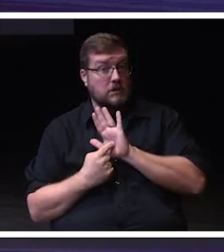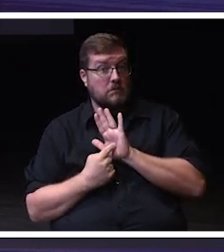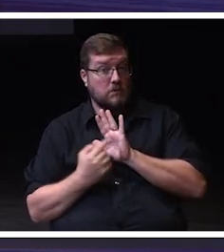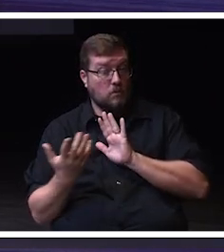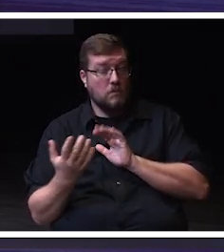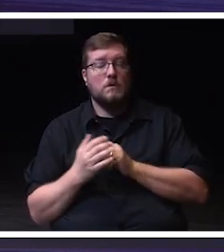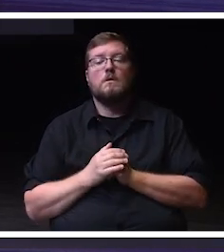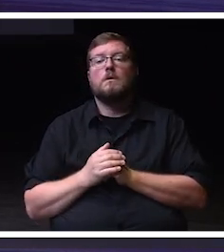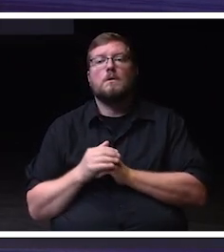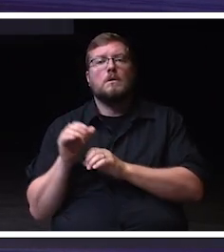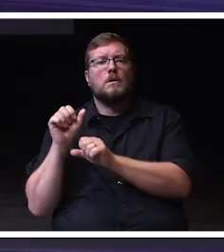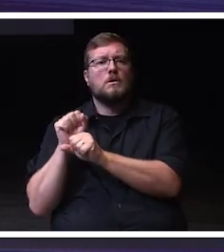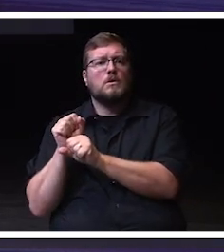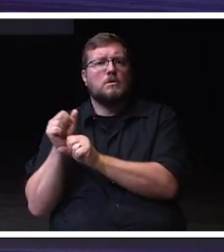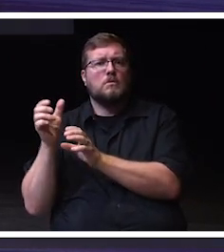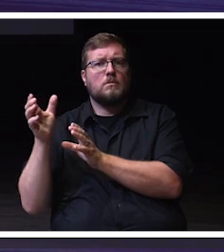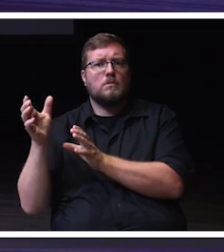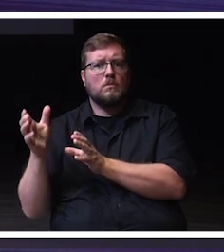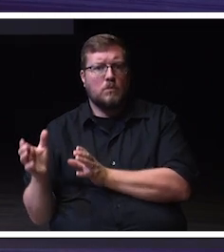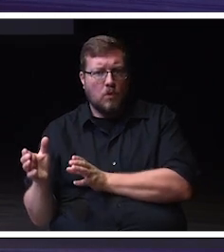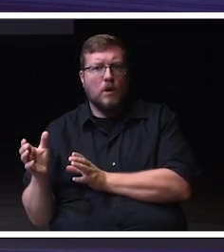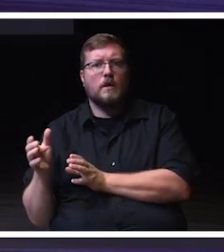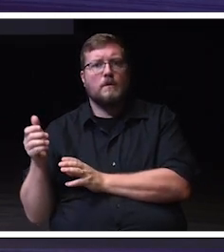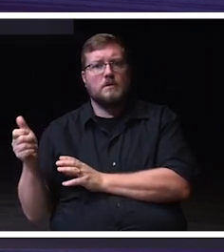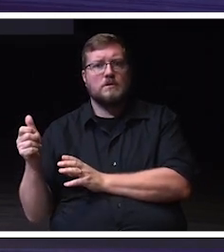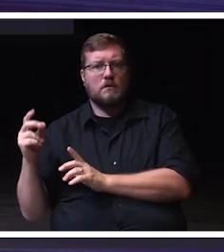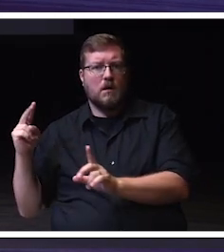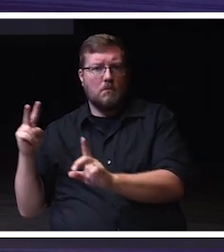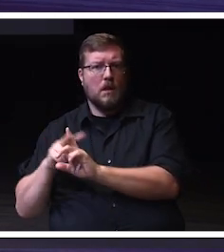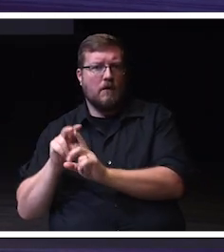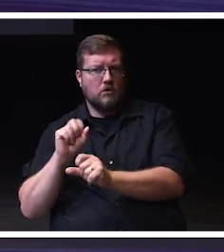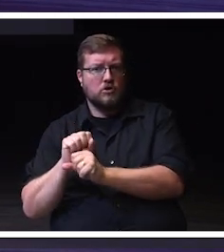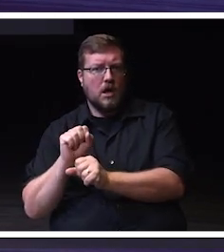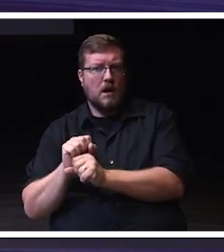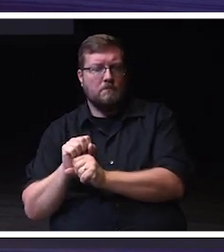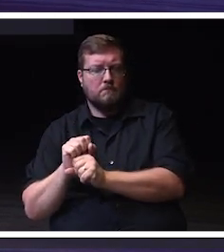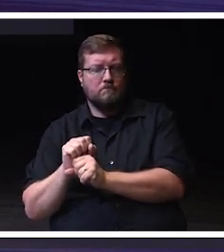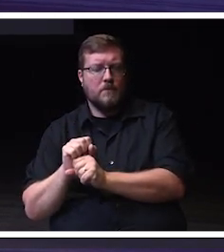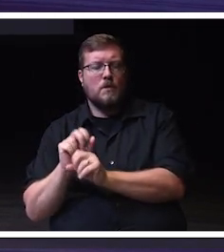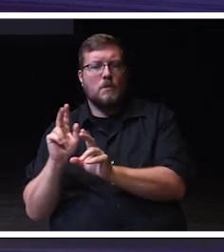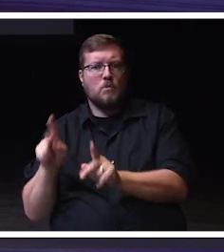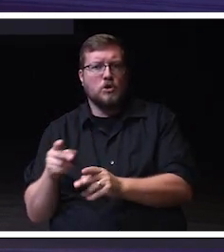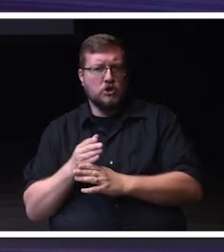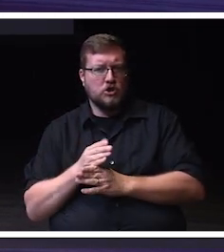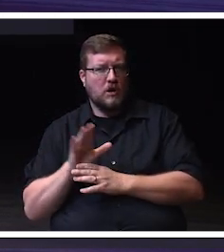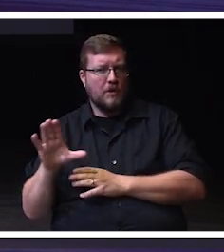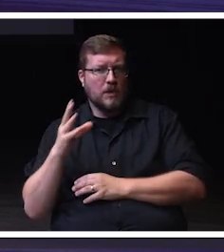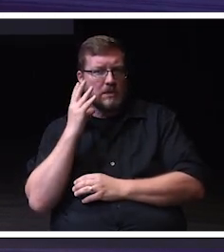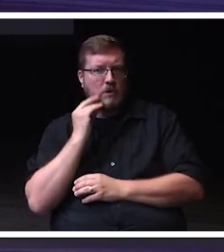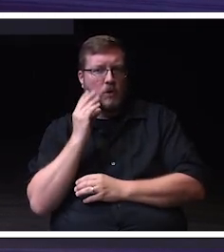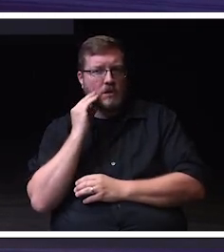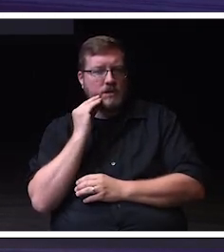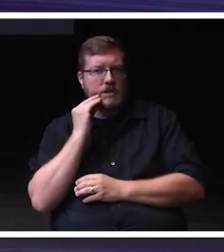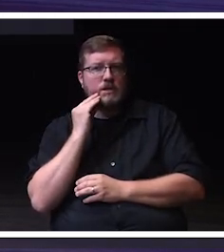She had applied for a job, and during an interview, she shared an experience that she had. She had signed her boys up for a camp